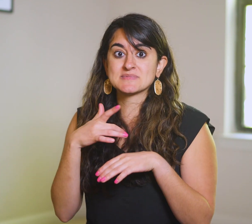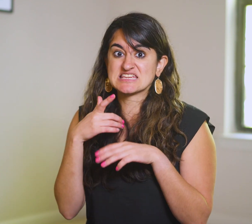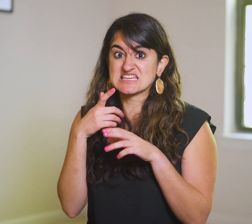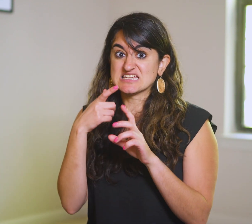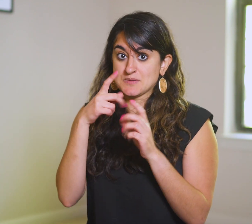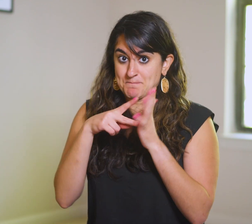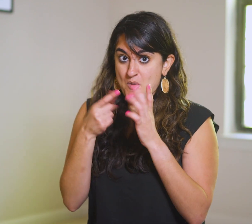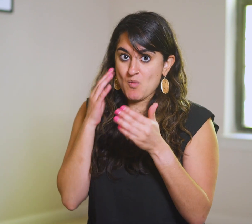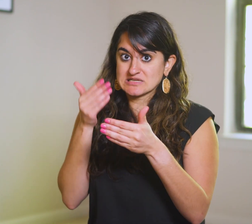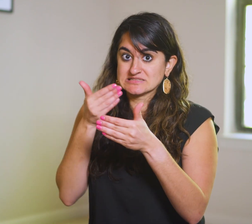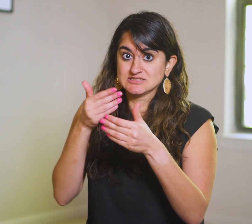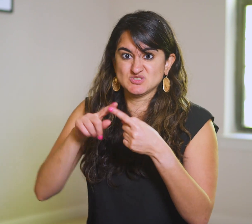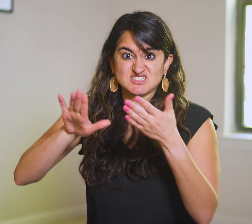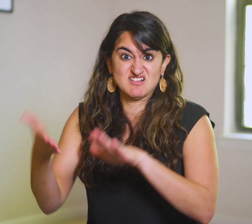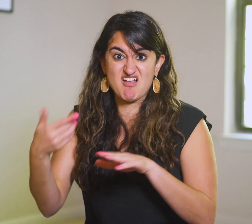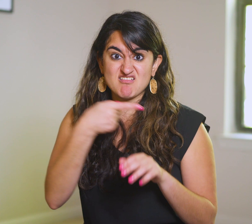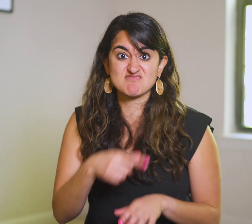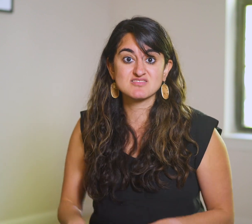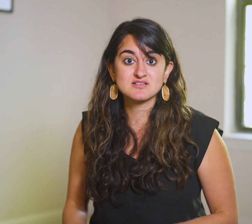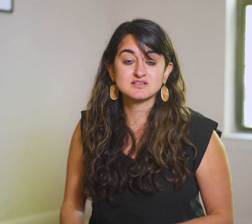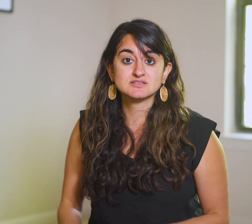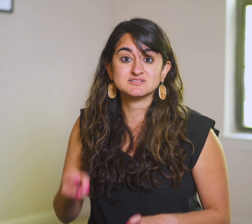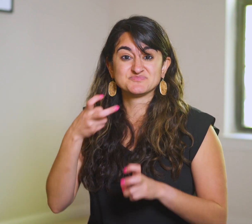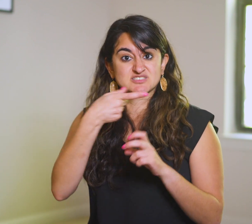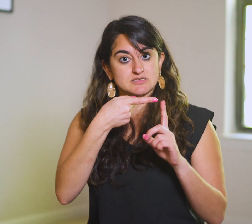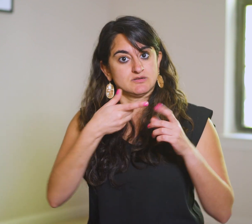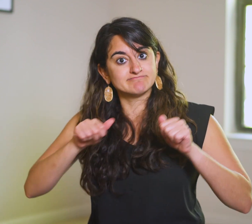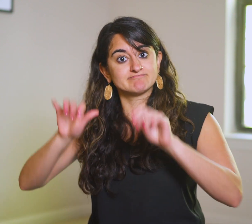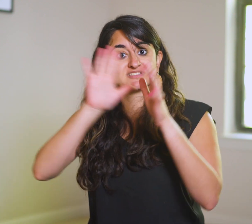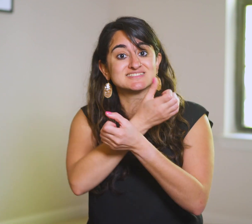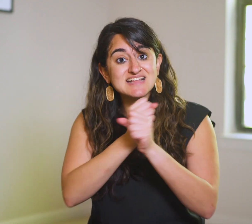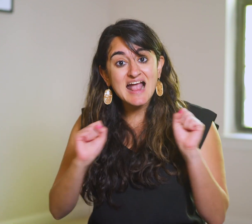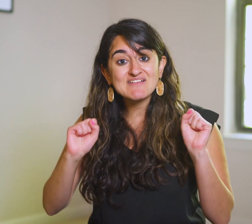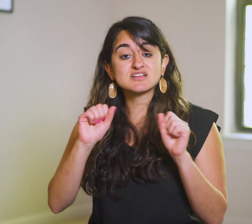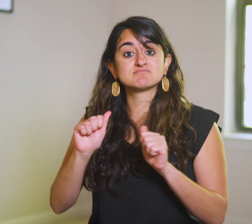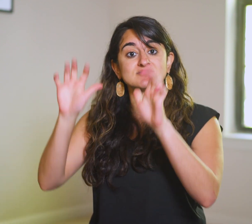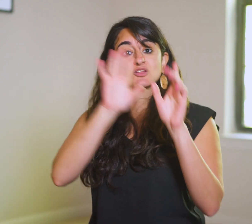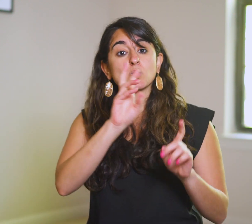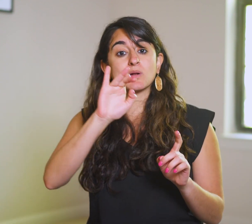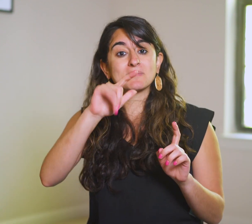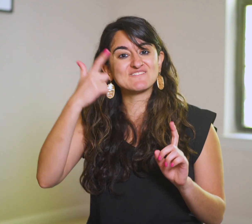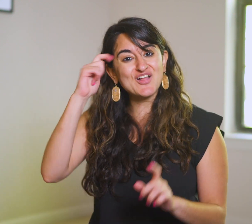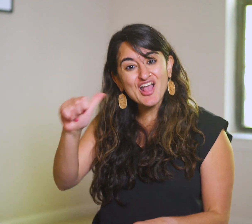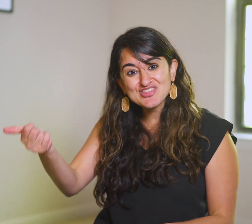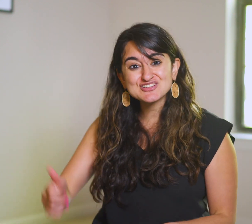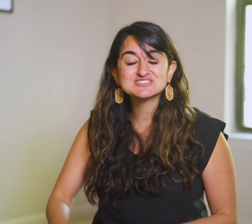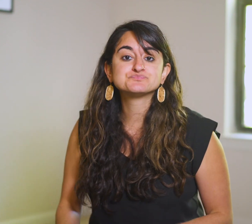He takes a step closer to His own death, trading His safety and well-being for theirs.